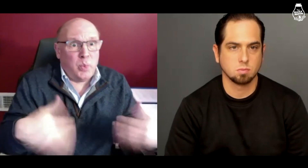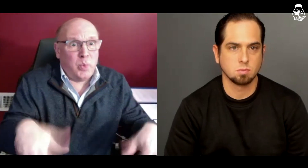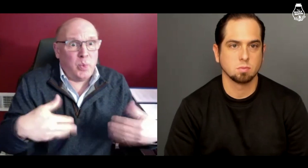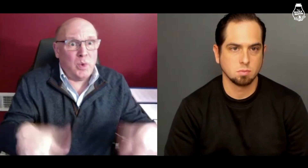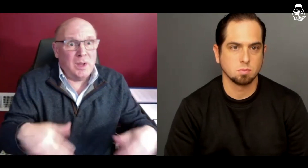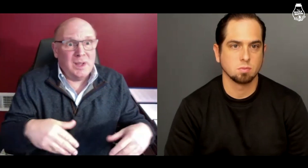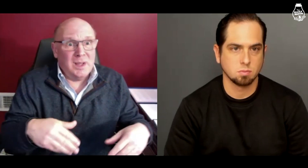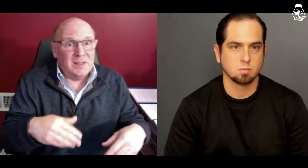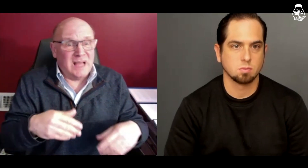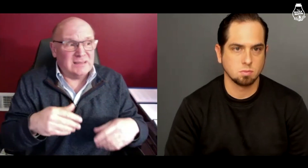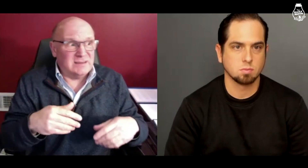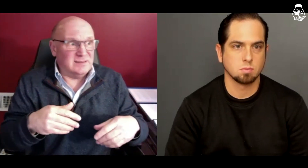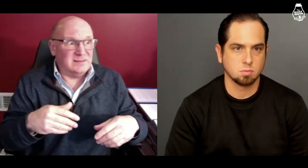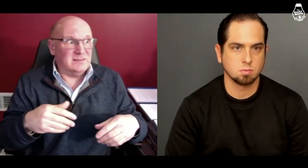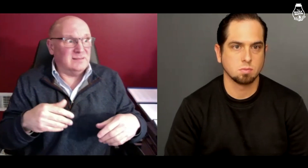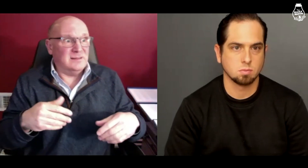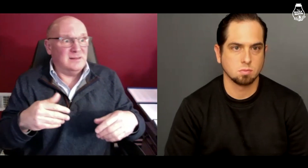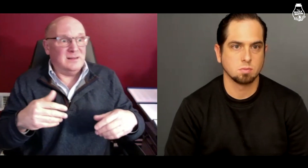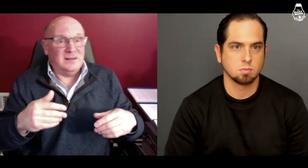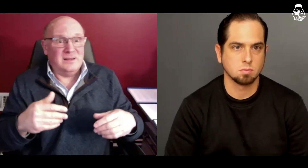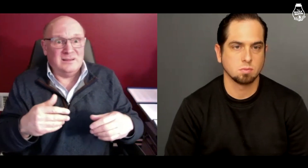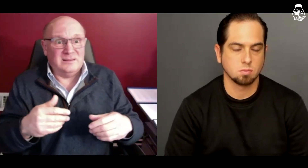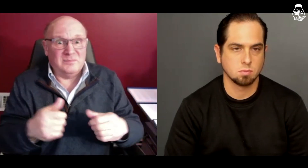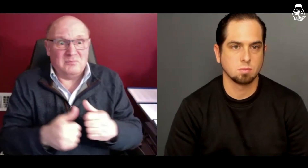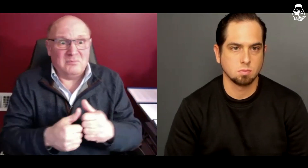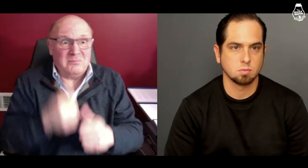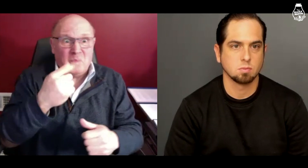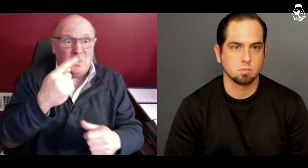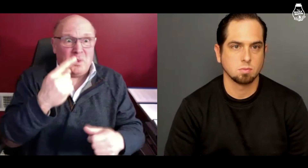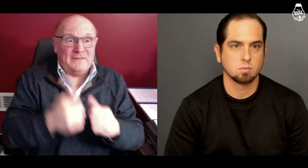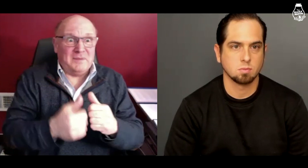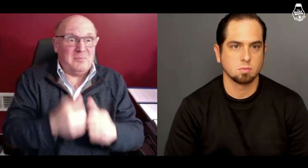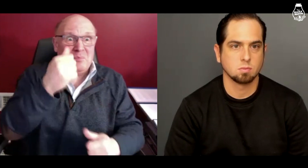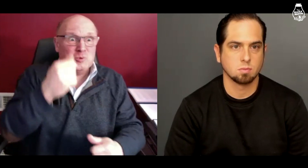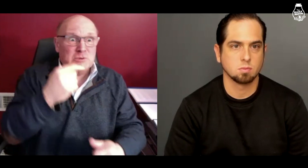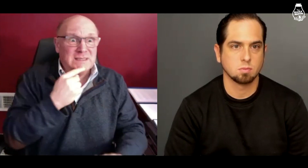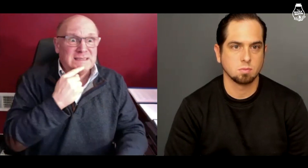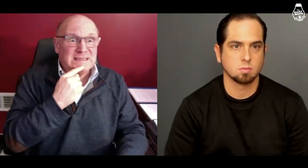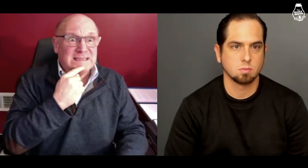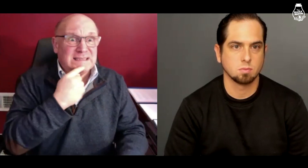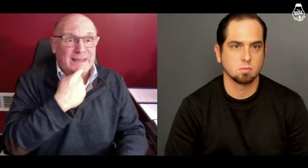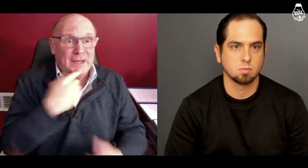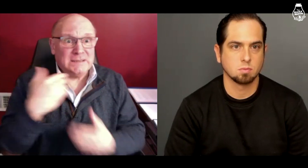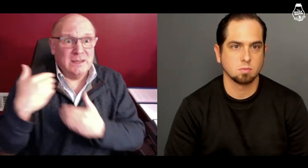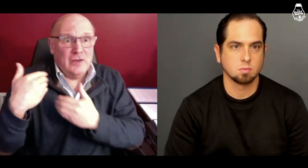that's significant and one of the most serious